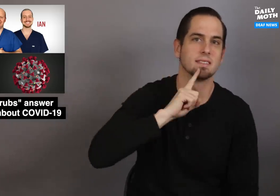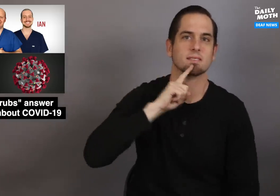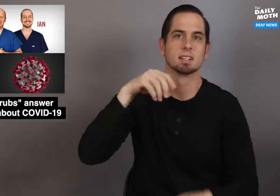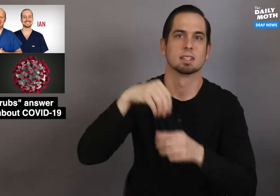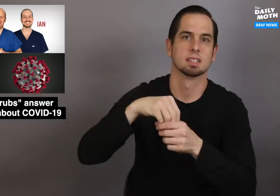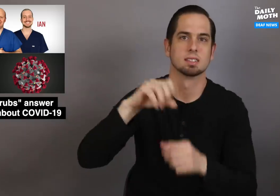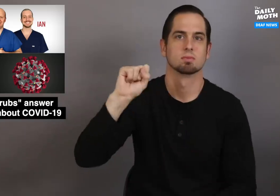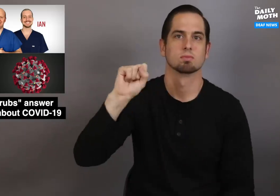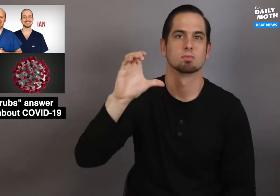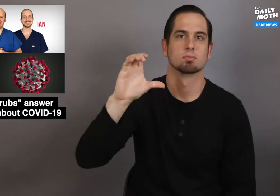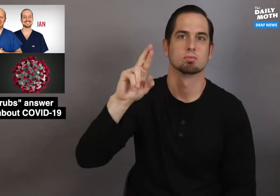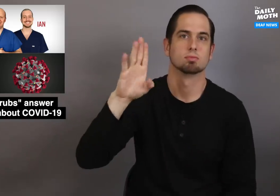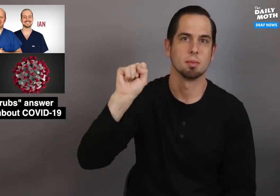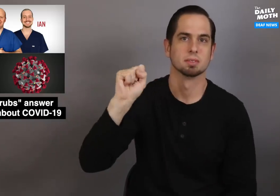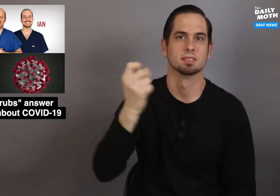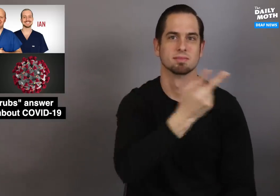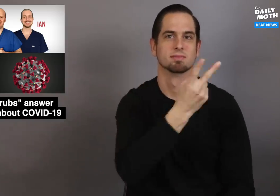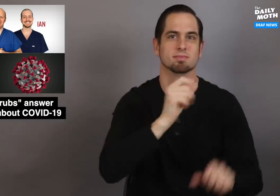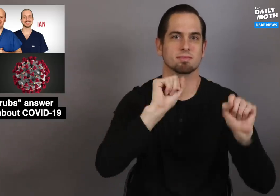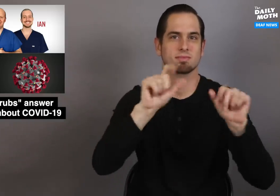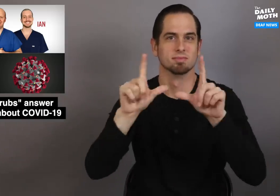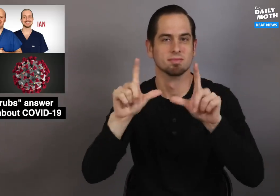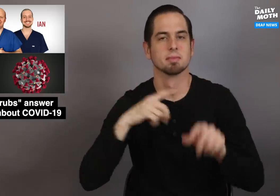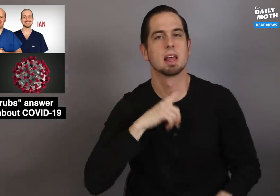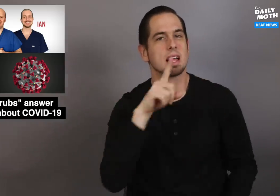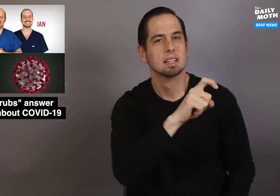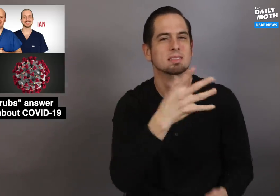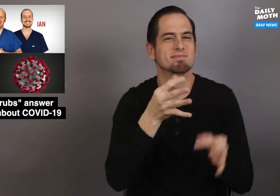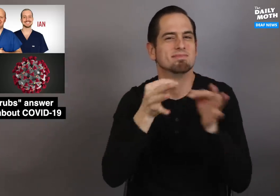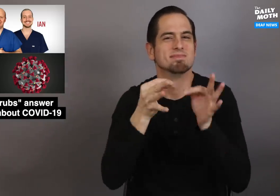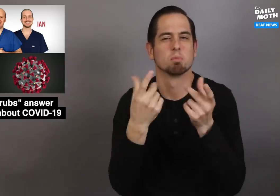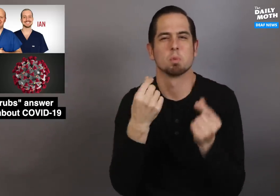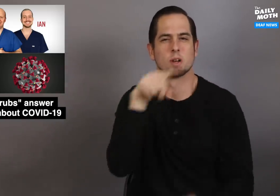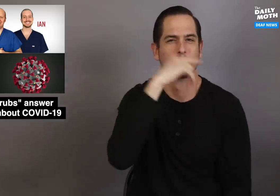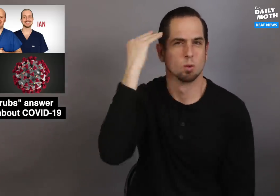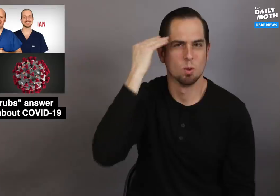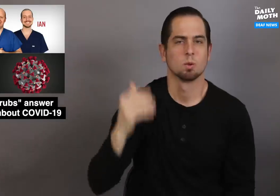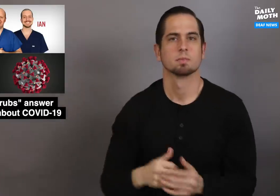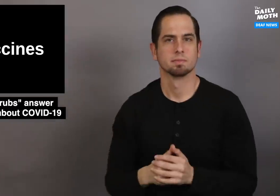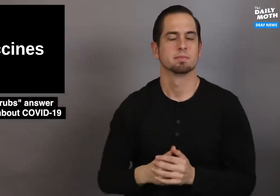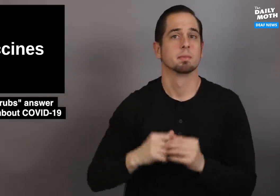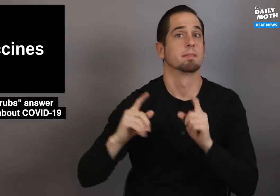"Deaf in Scrubs" to share what they know.